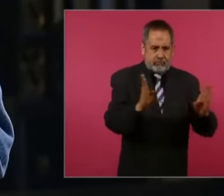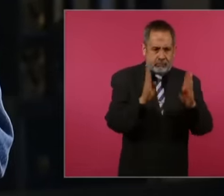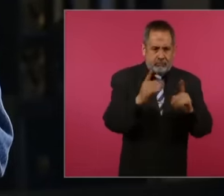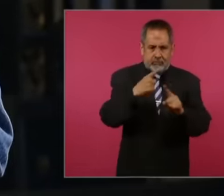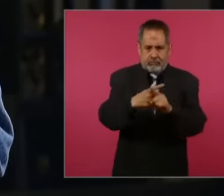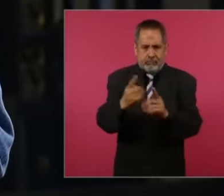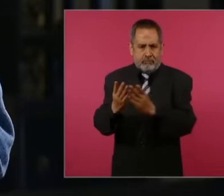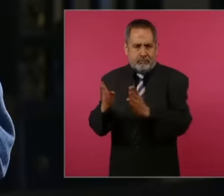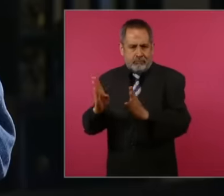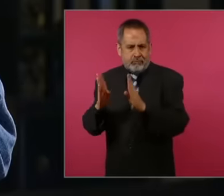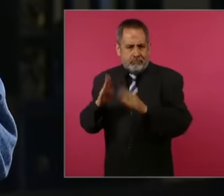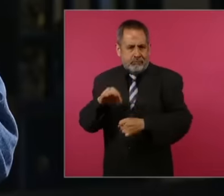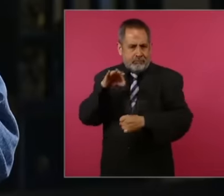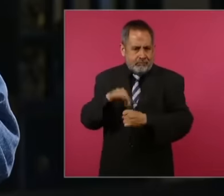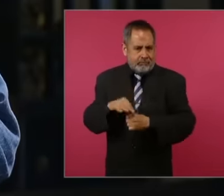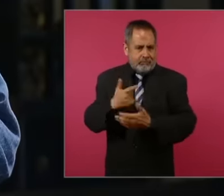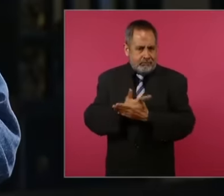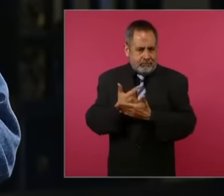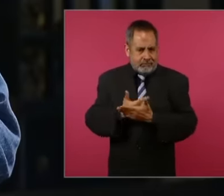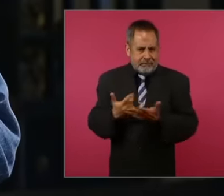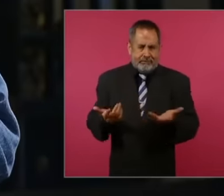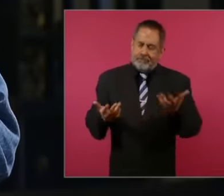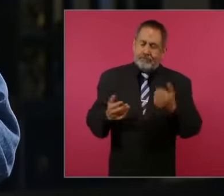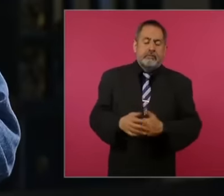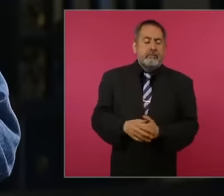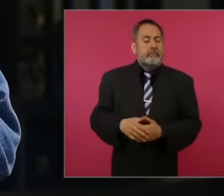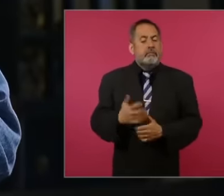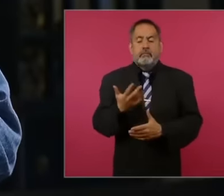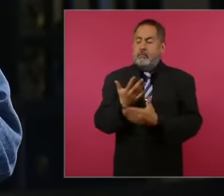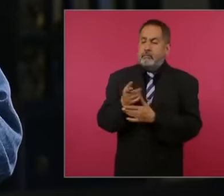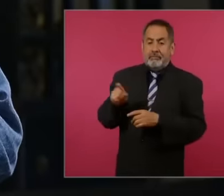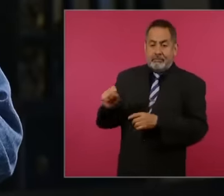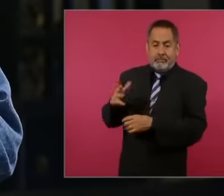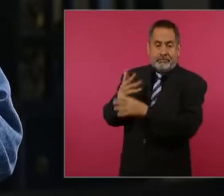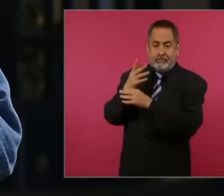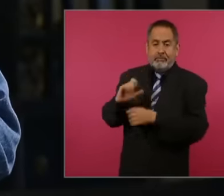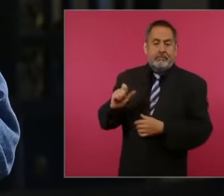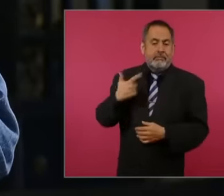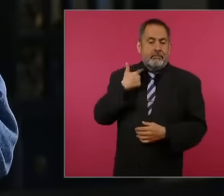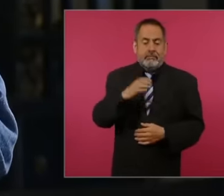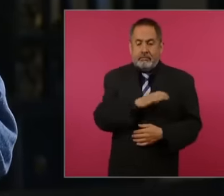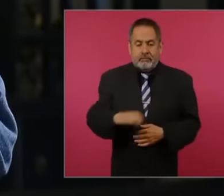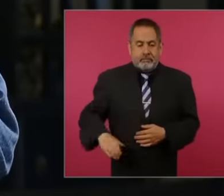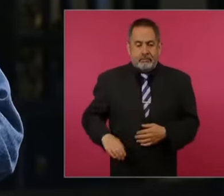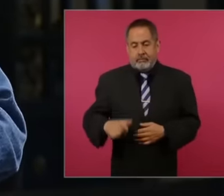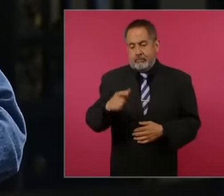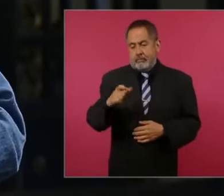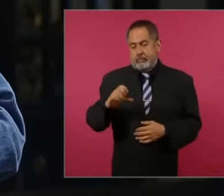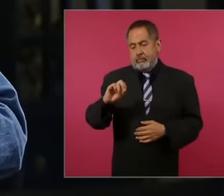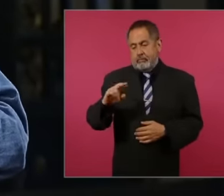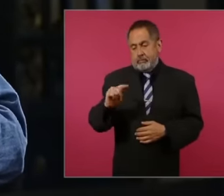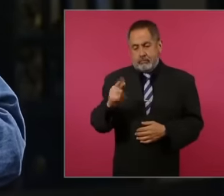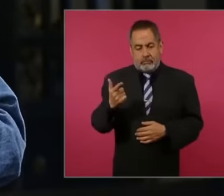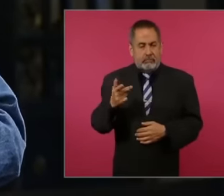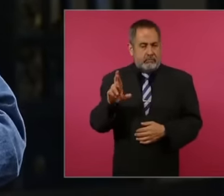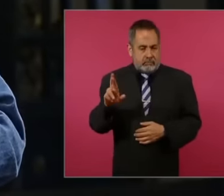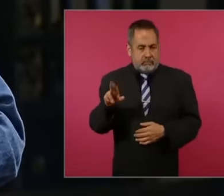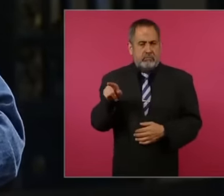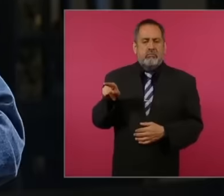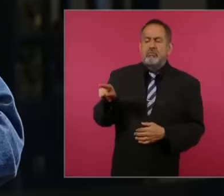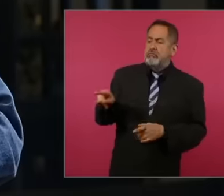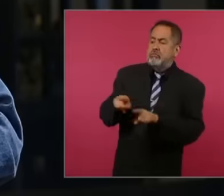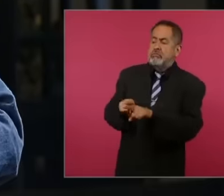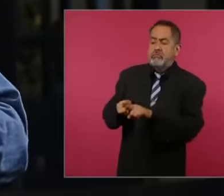good I quote the former Well now the former candidate Sochil Gálvez who during the election day